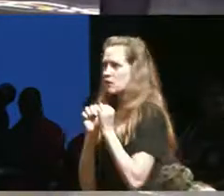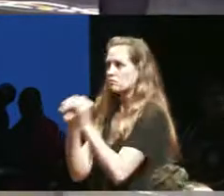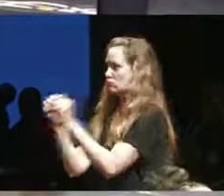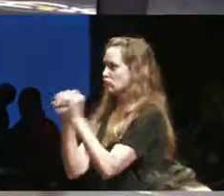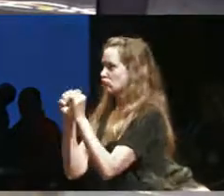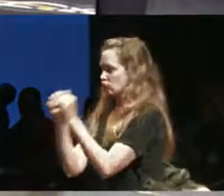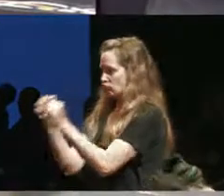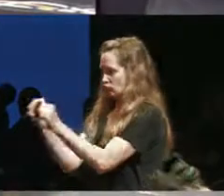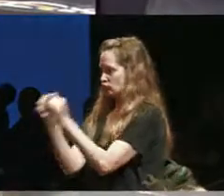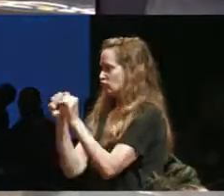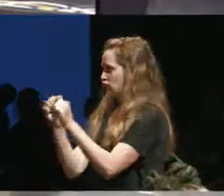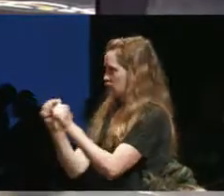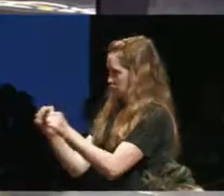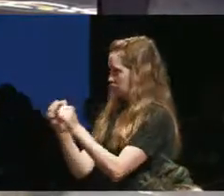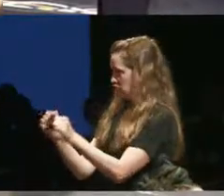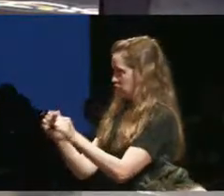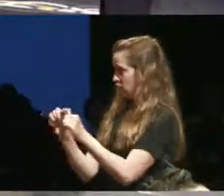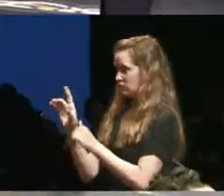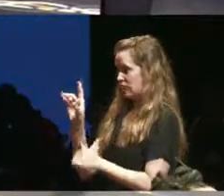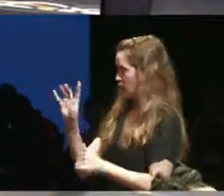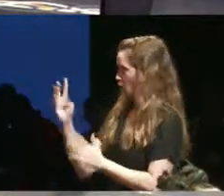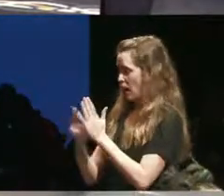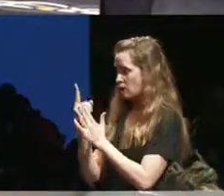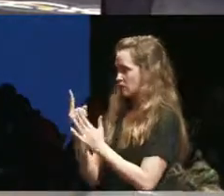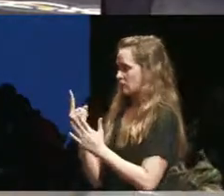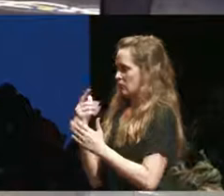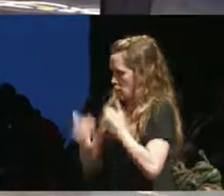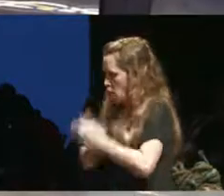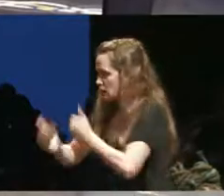it's actually replicating a process but that is not understood as such because